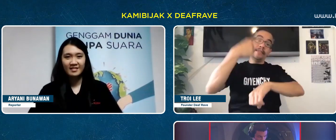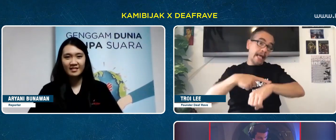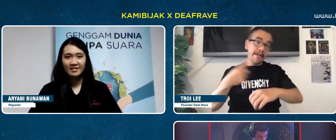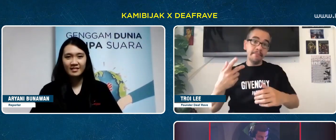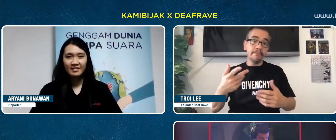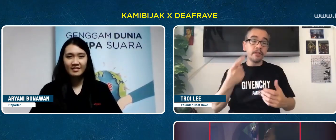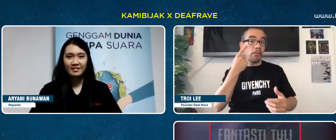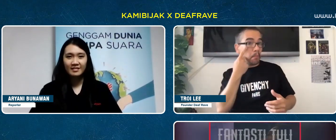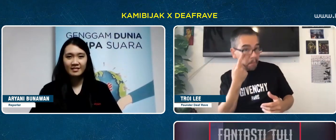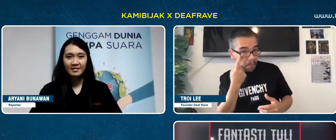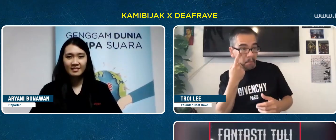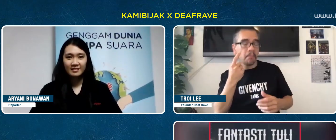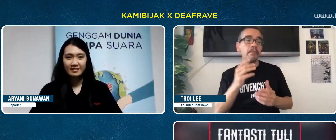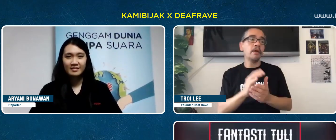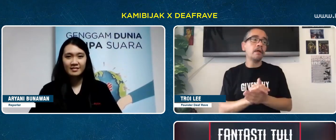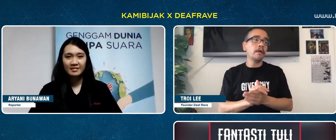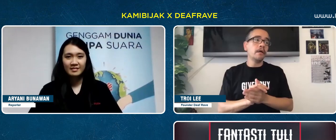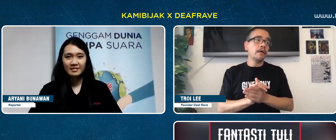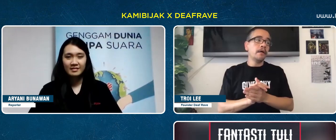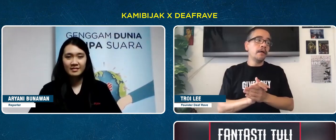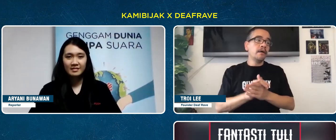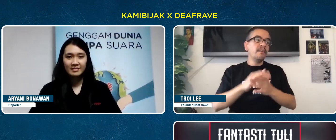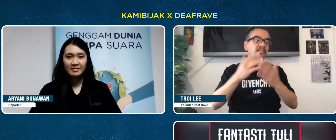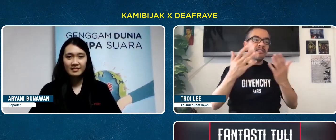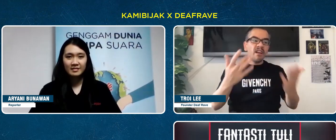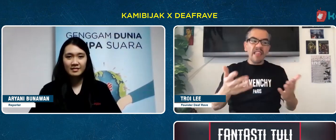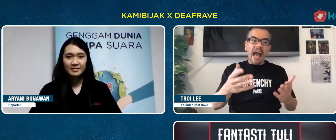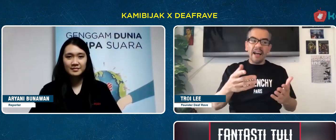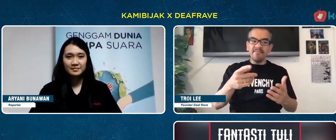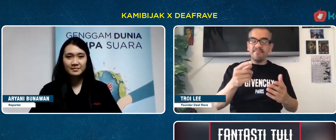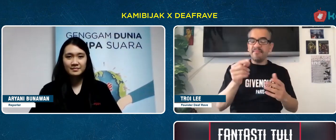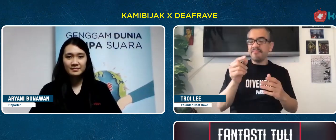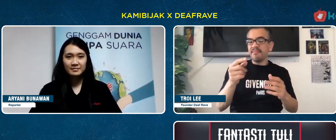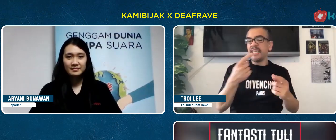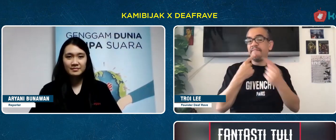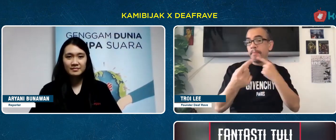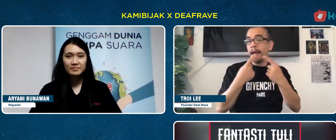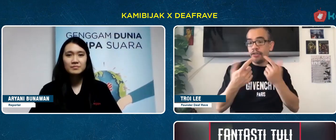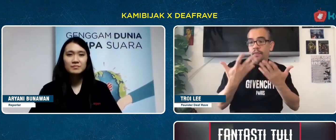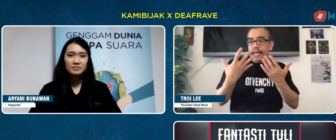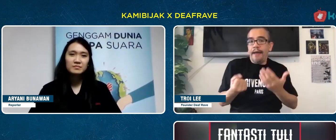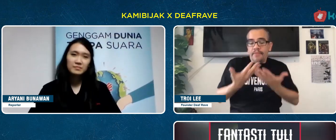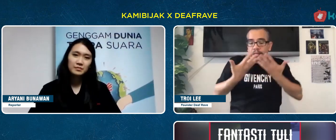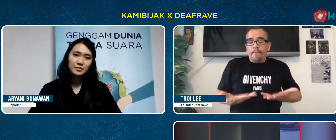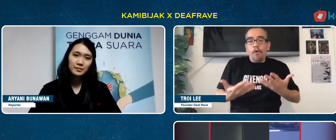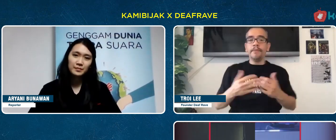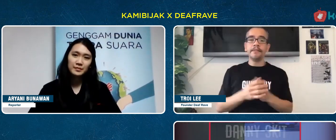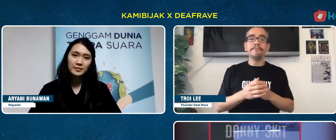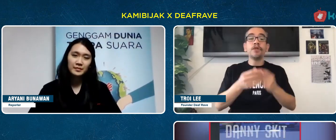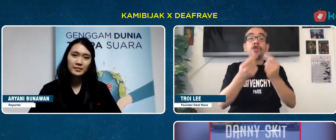Its never happened before you know, We will see later.